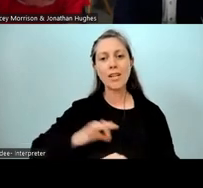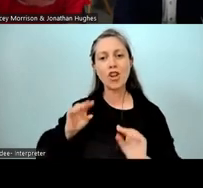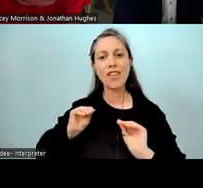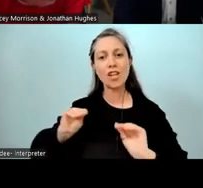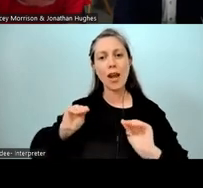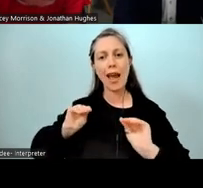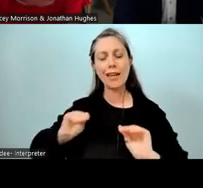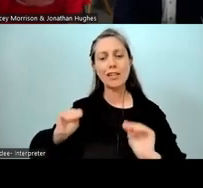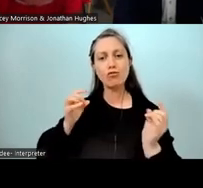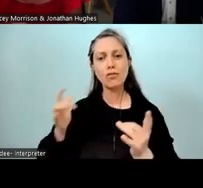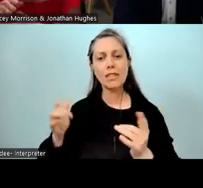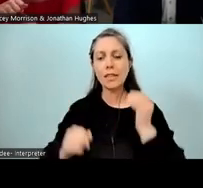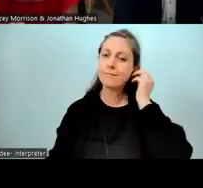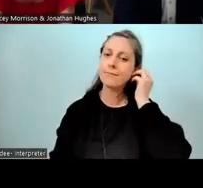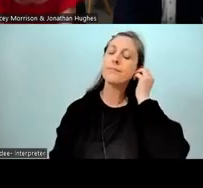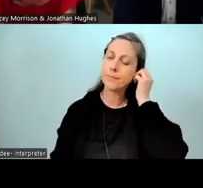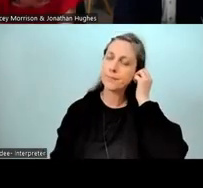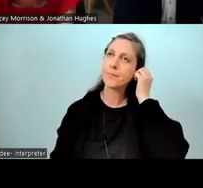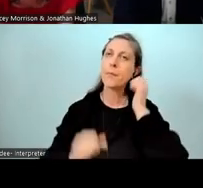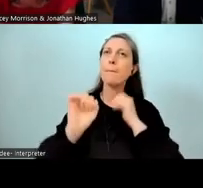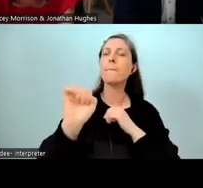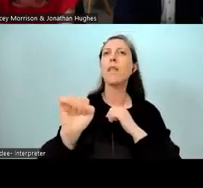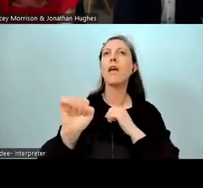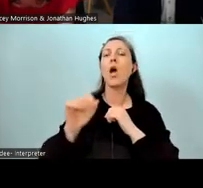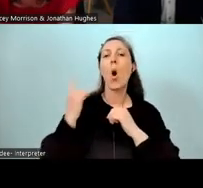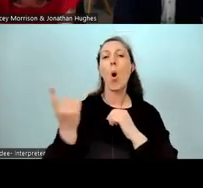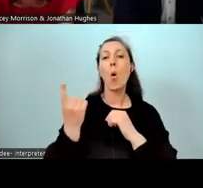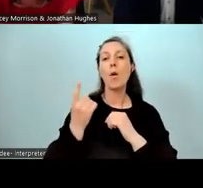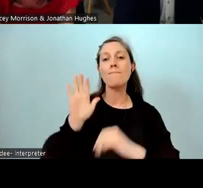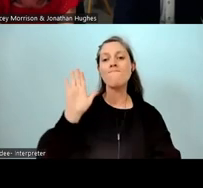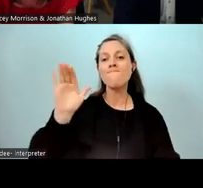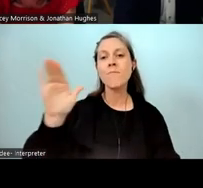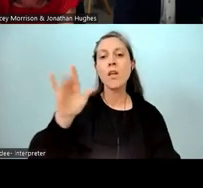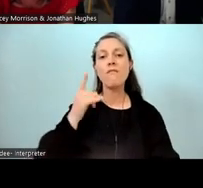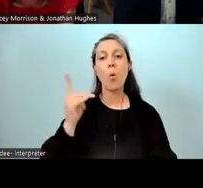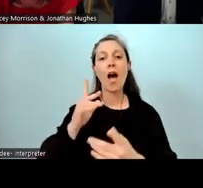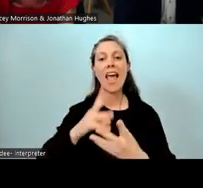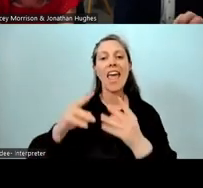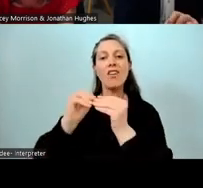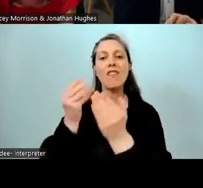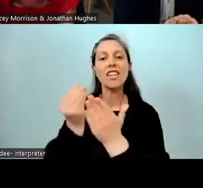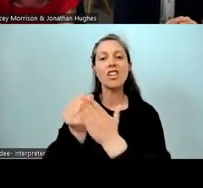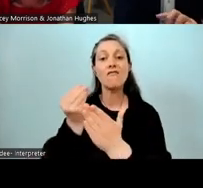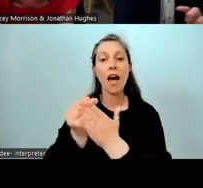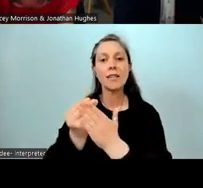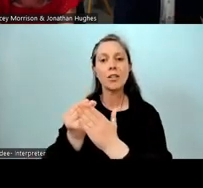We did approach for the innovation fund to try and get some extra funding, because obviously with our students,